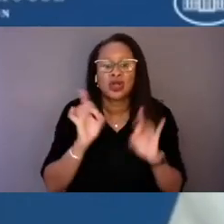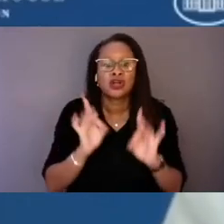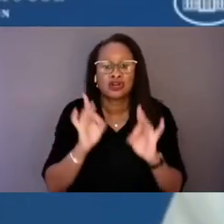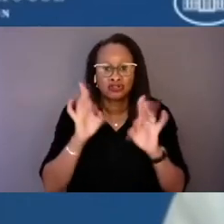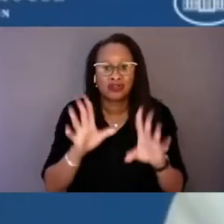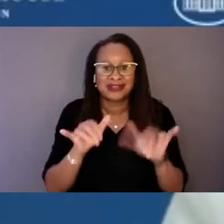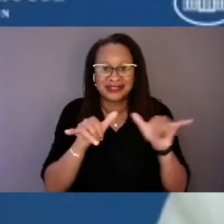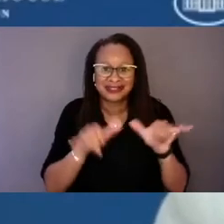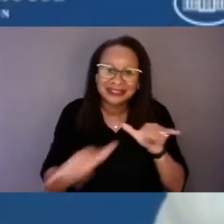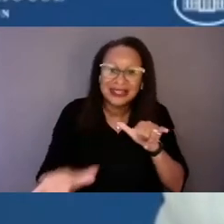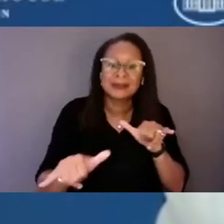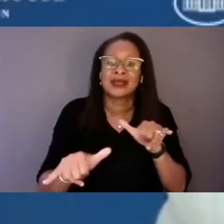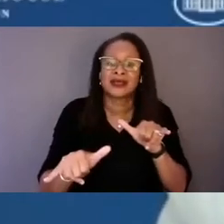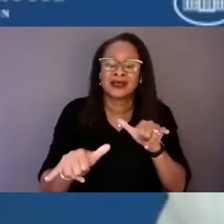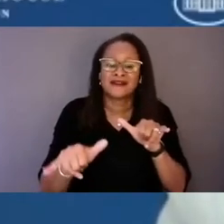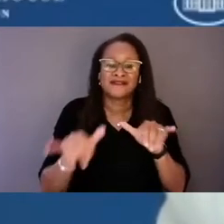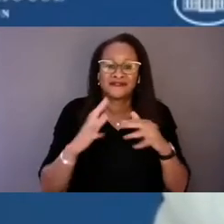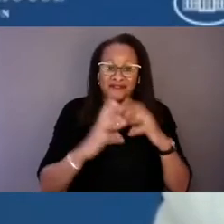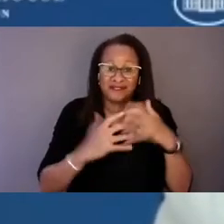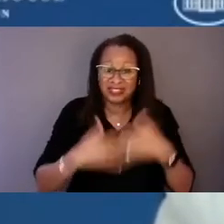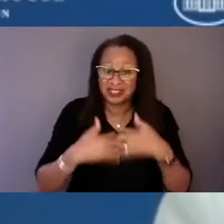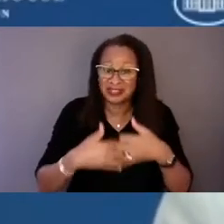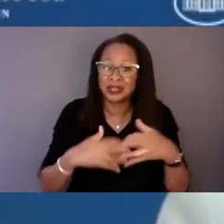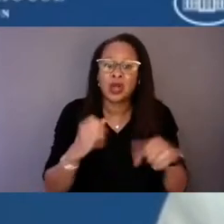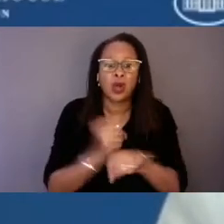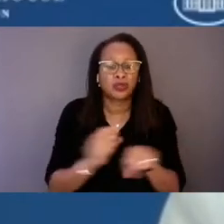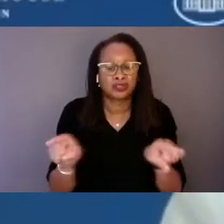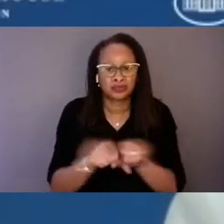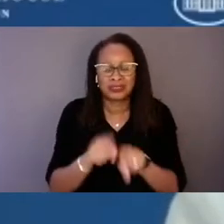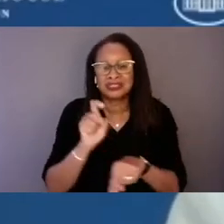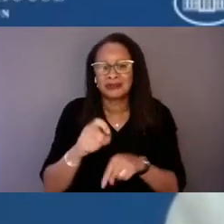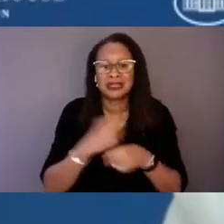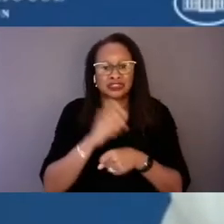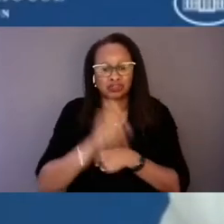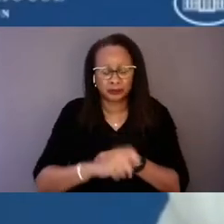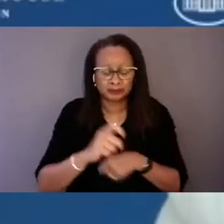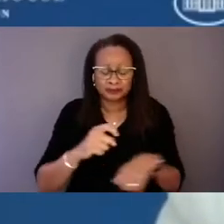We also need to make sure that we have a mental health and substance use treatment system